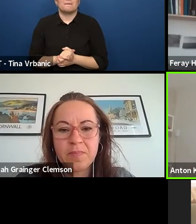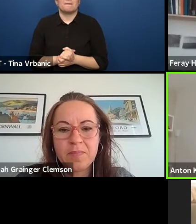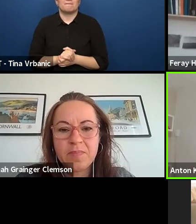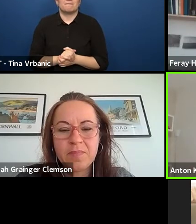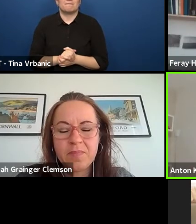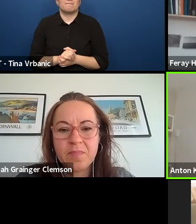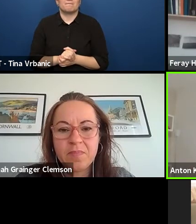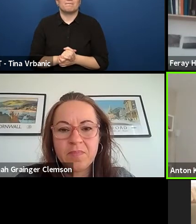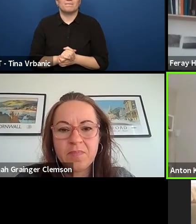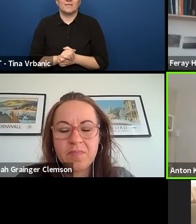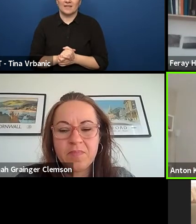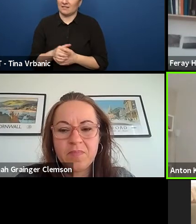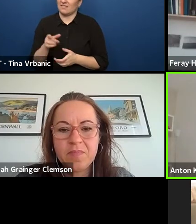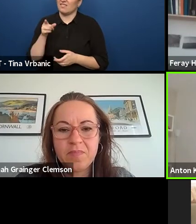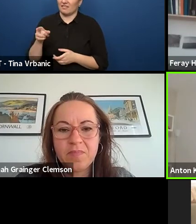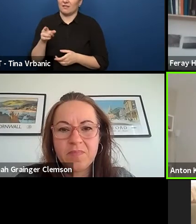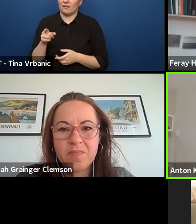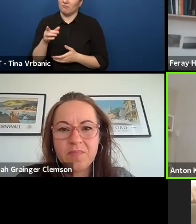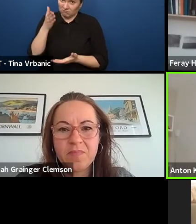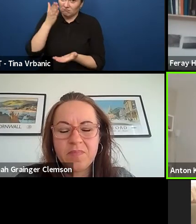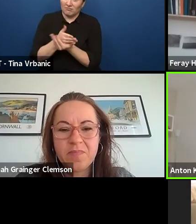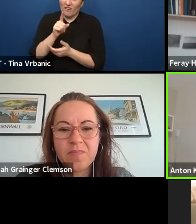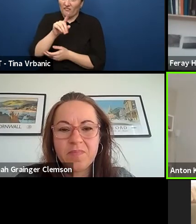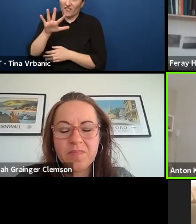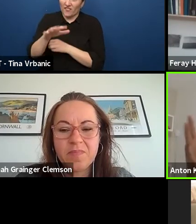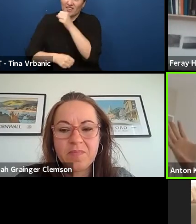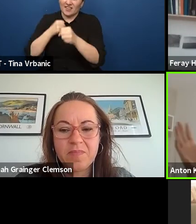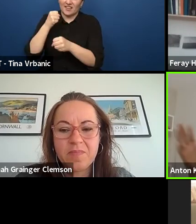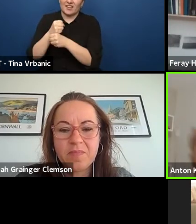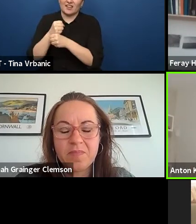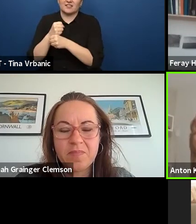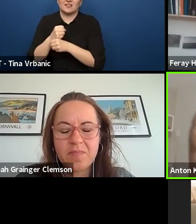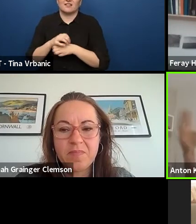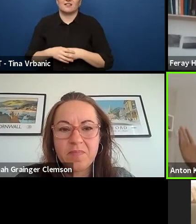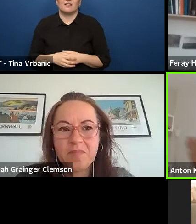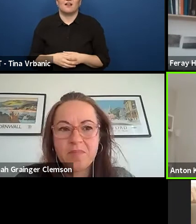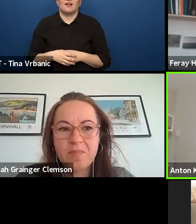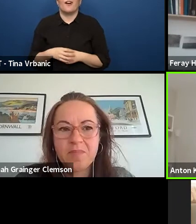It's really 15 years, I'm not over-exaggerating.